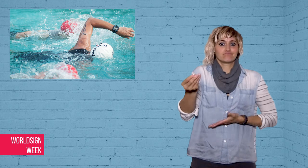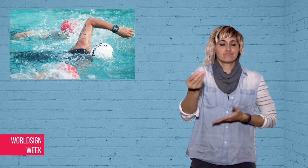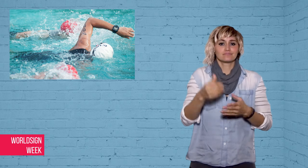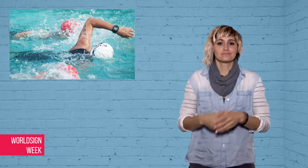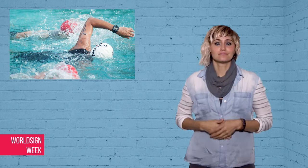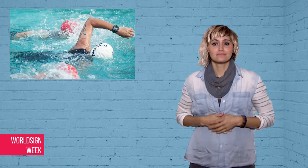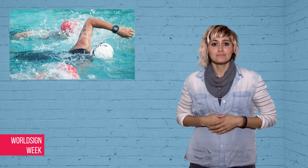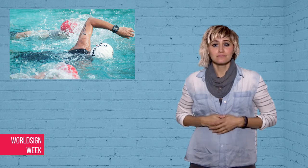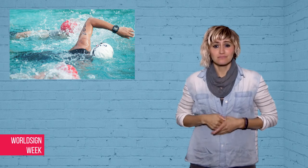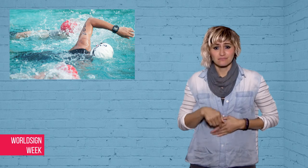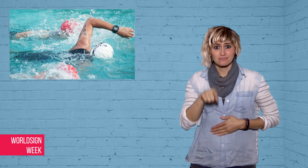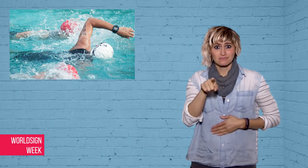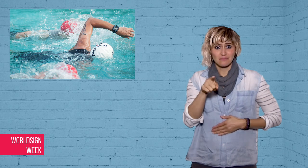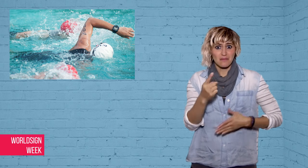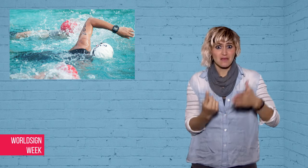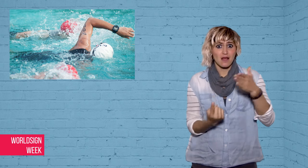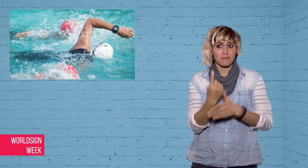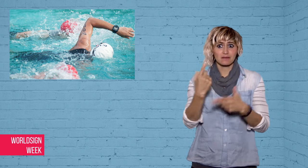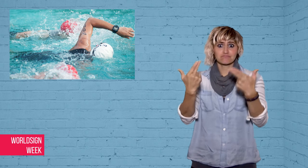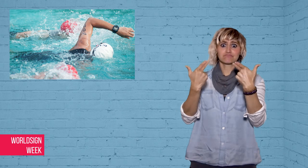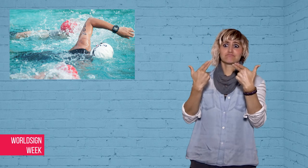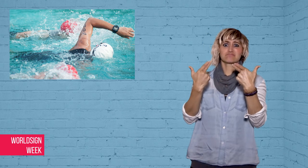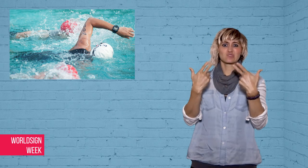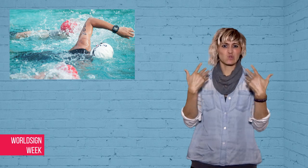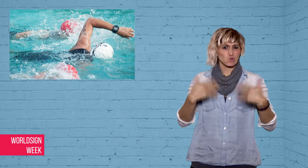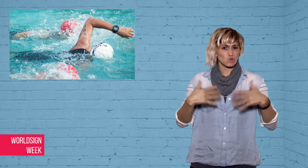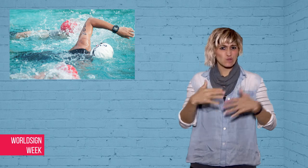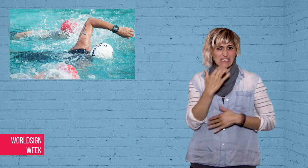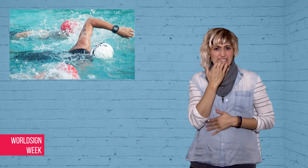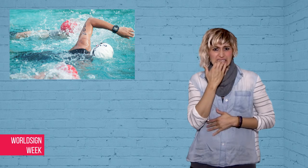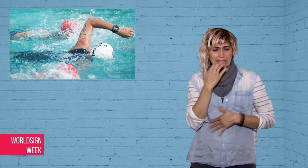Sounds horrible, right?